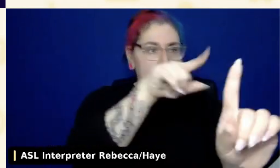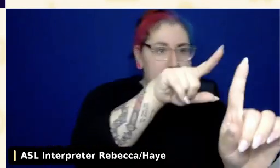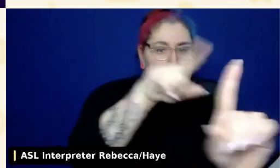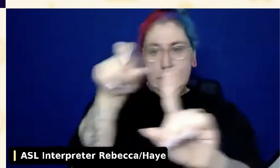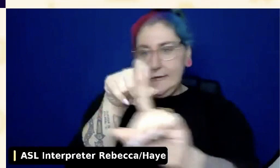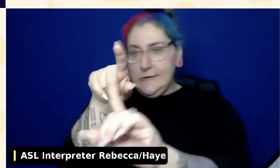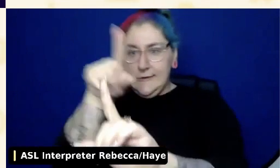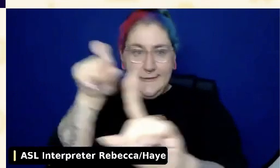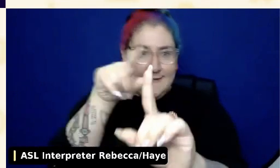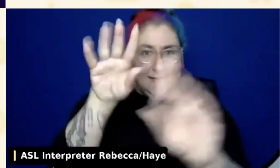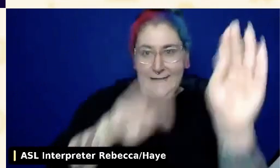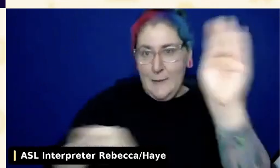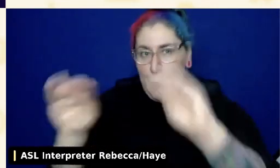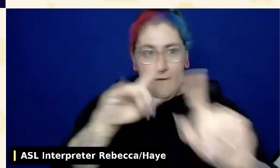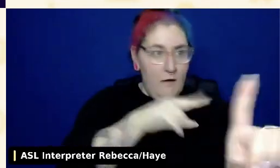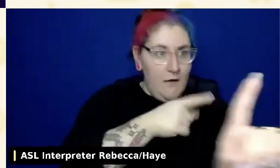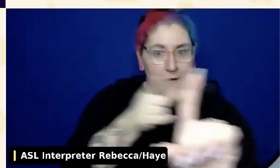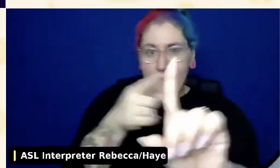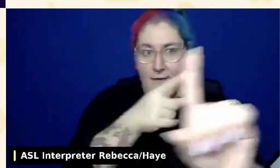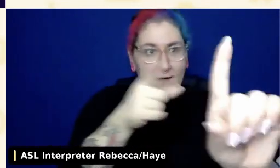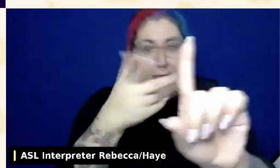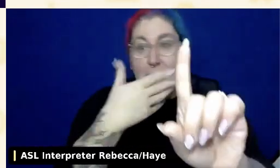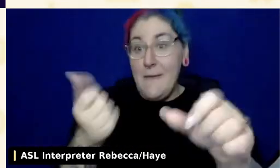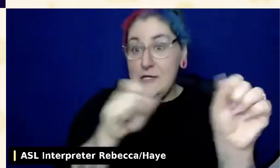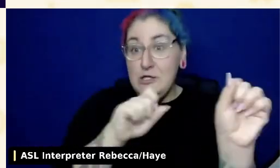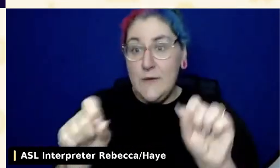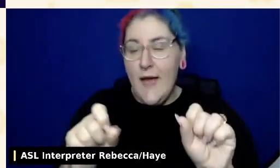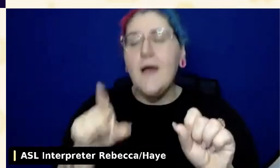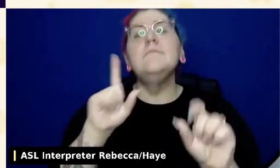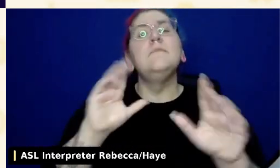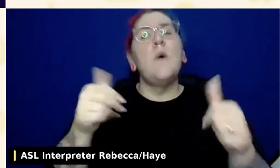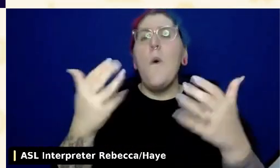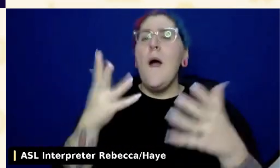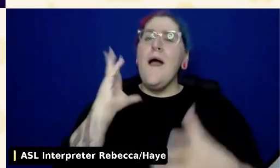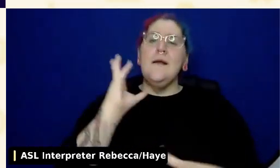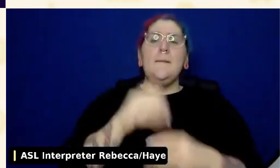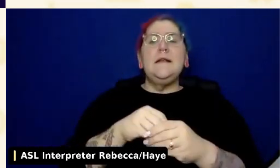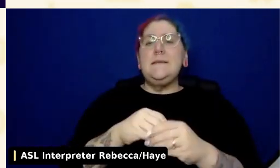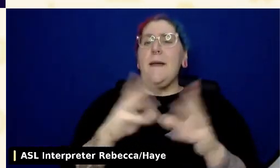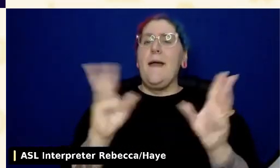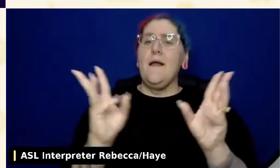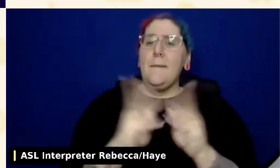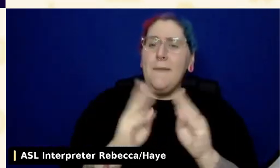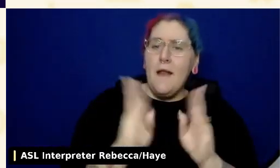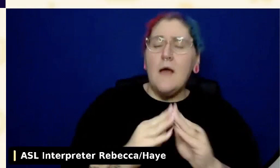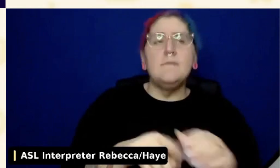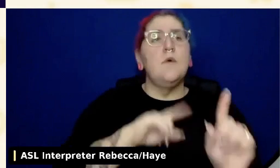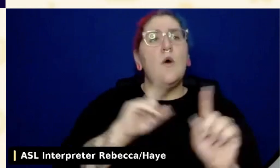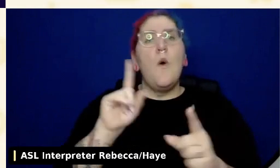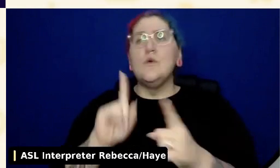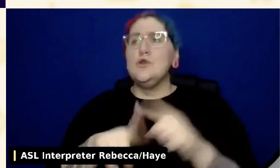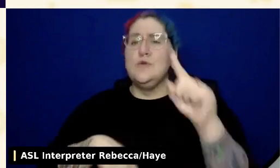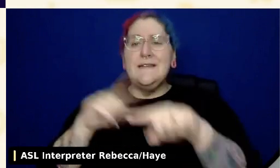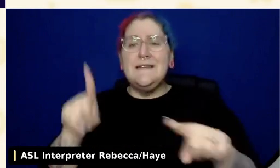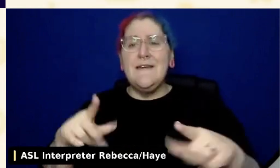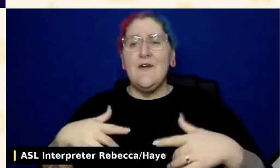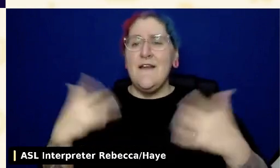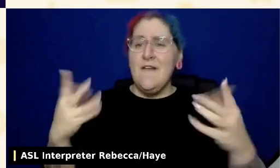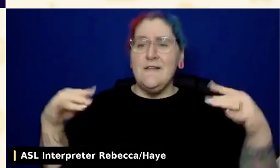Make sure you participate in meetups, attend conferences like this one, and join some community Slack channels.